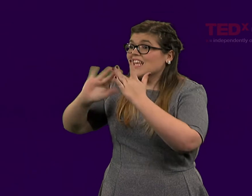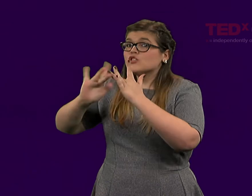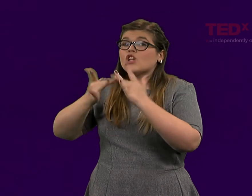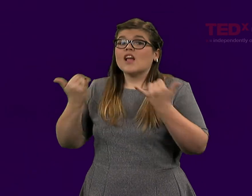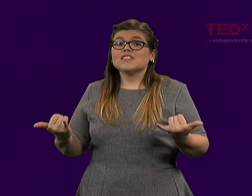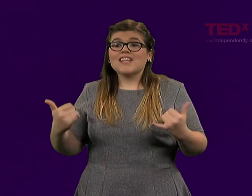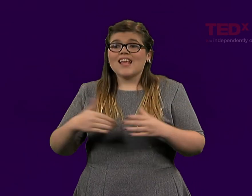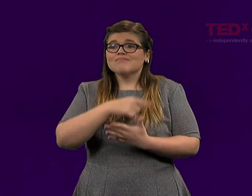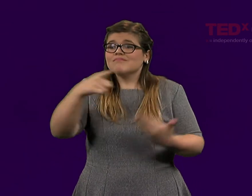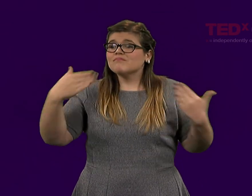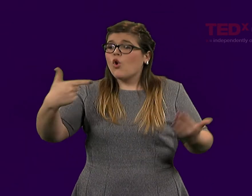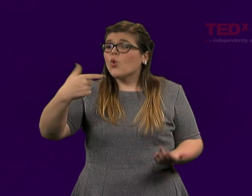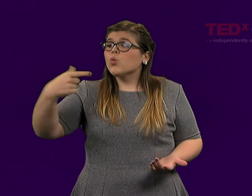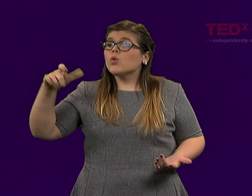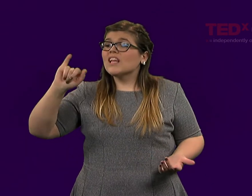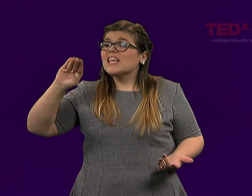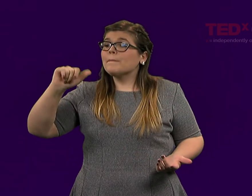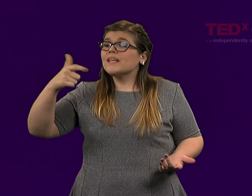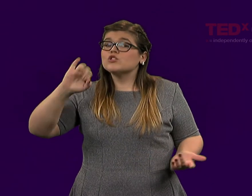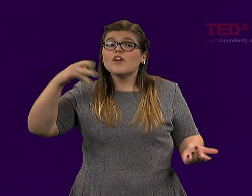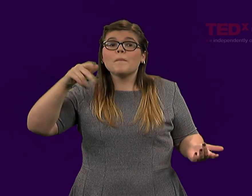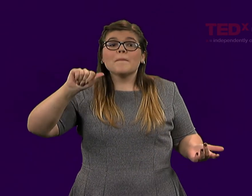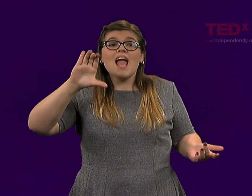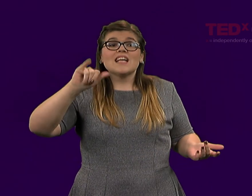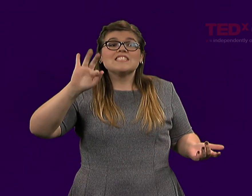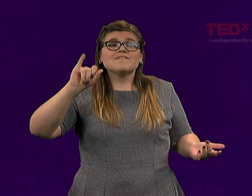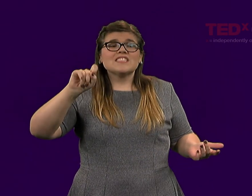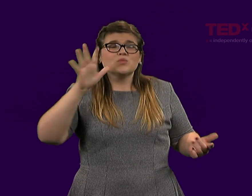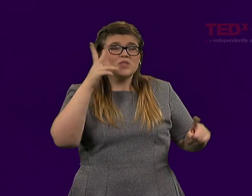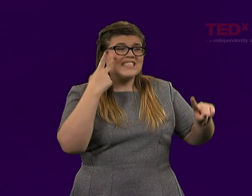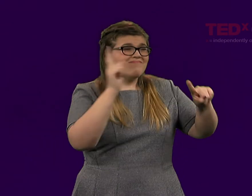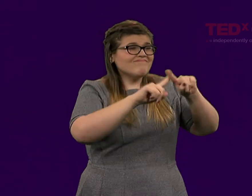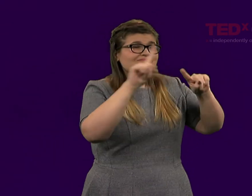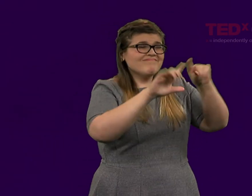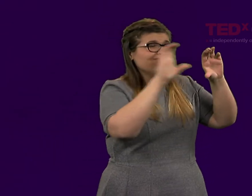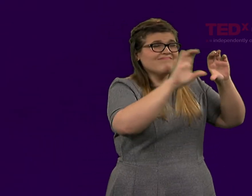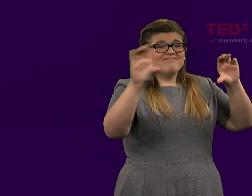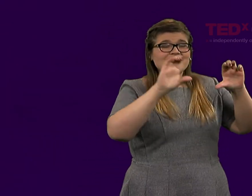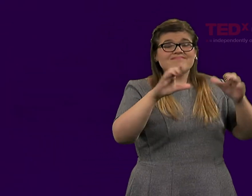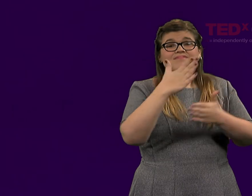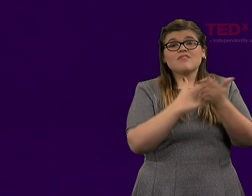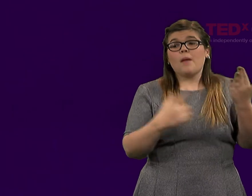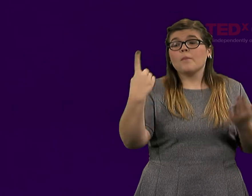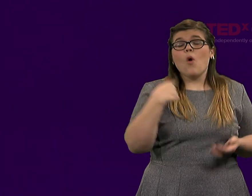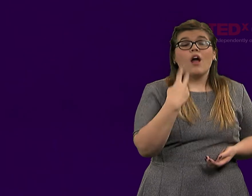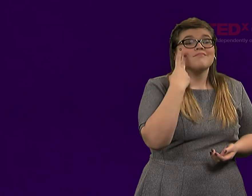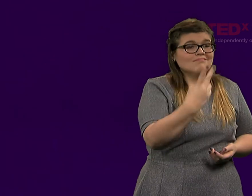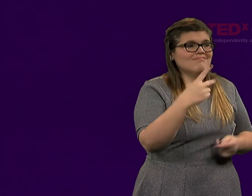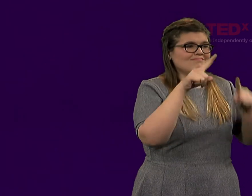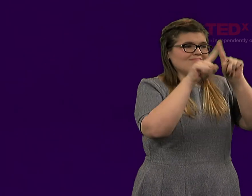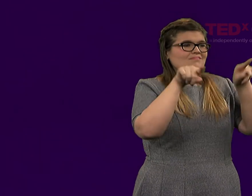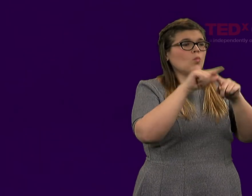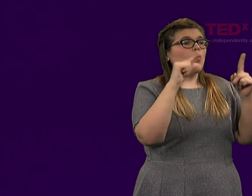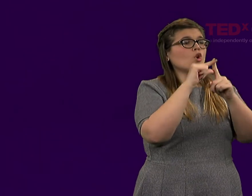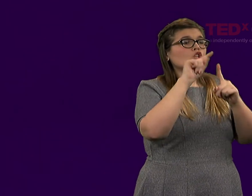But if you Goggle pacifism, you'll see lots of pictures.